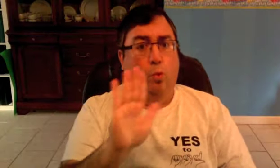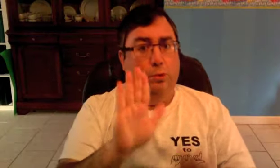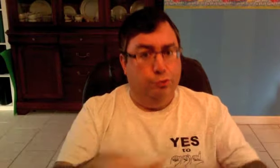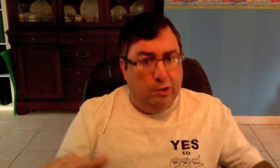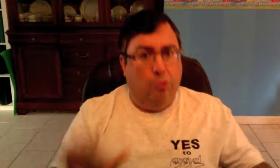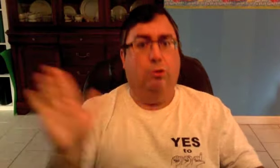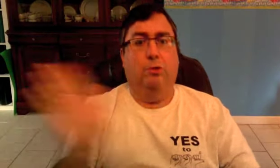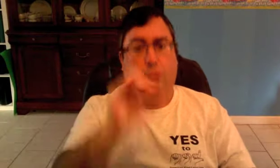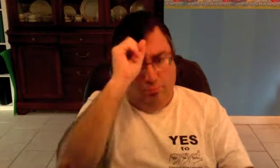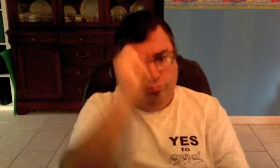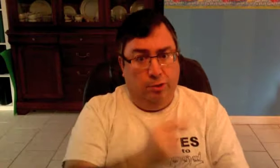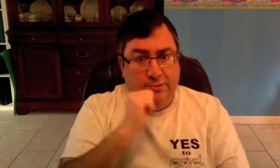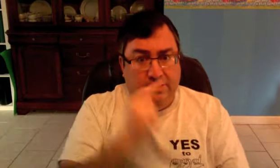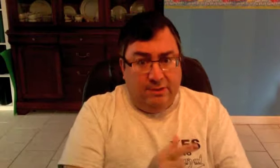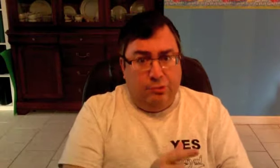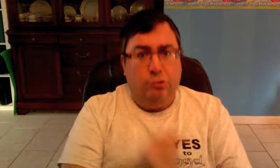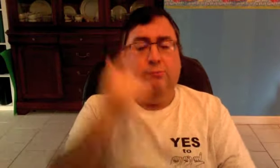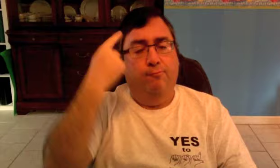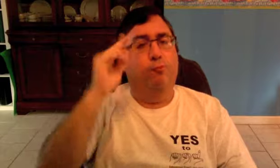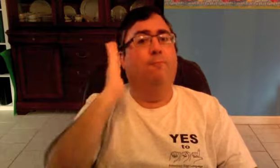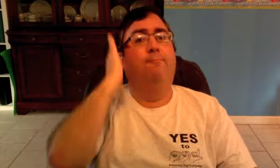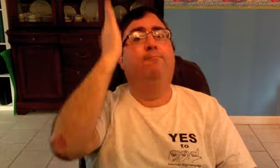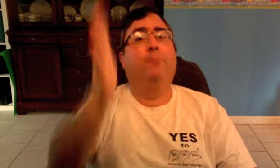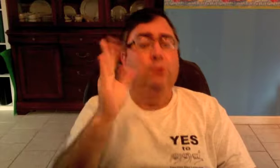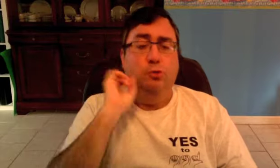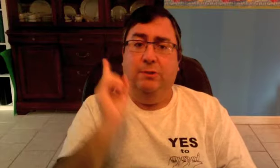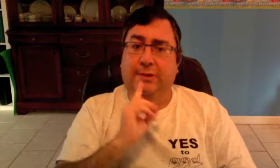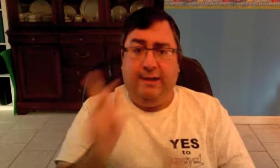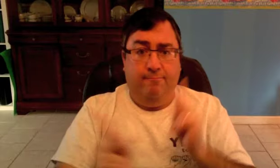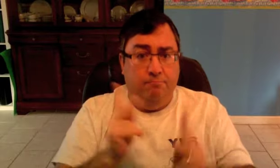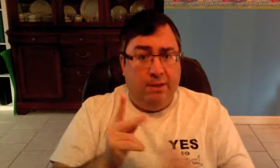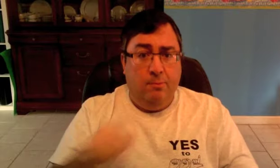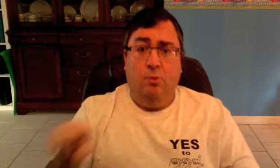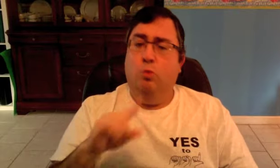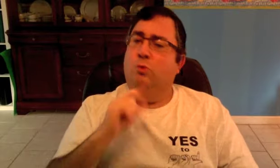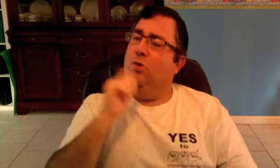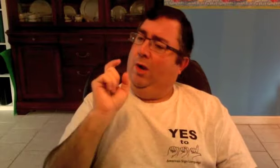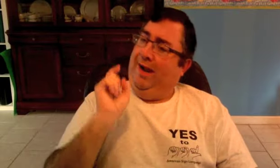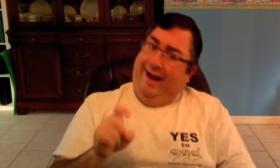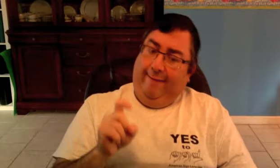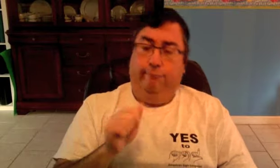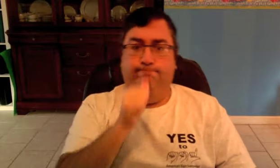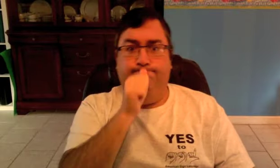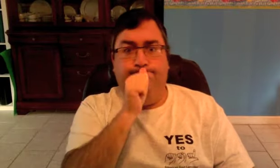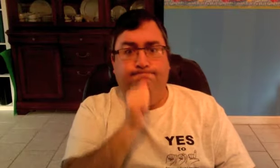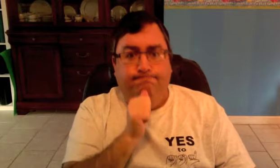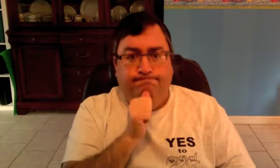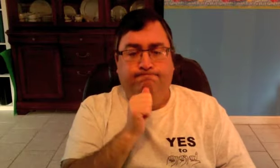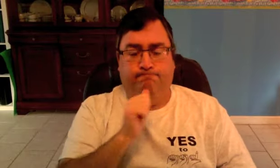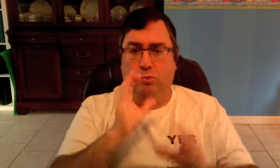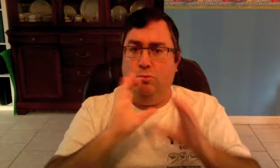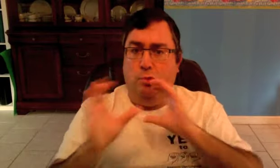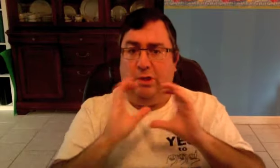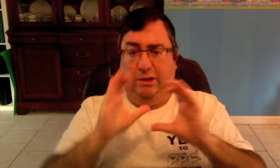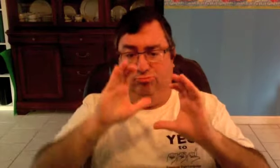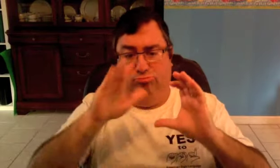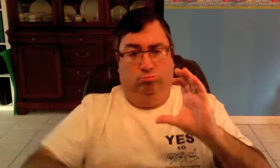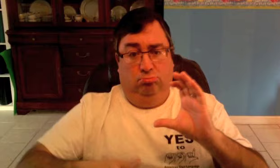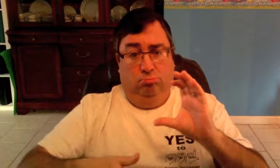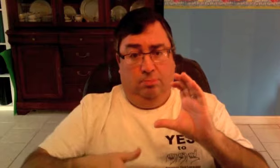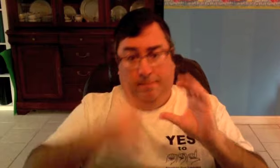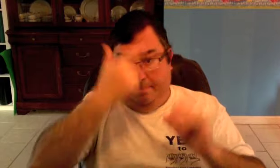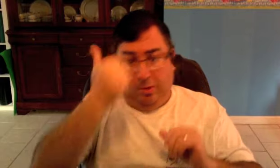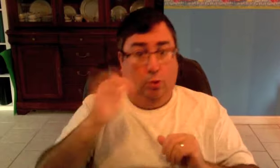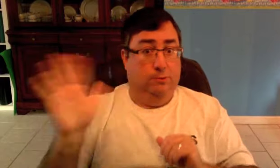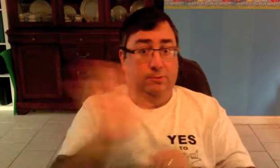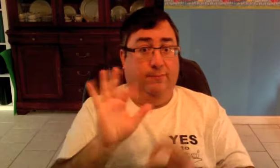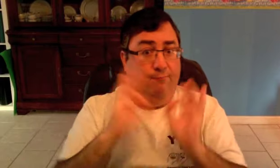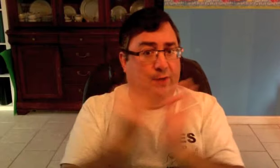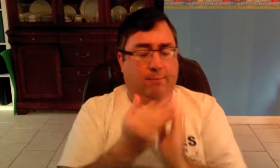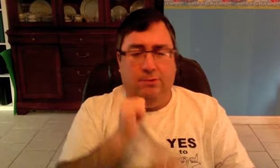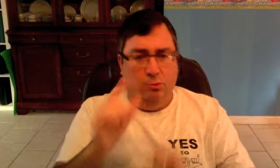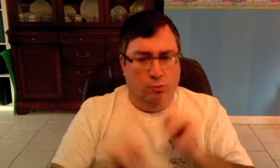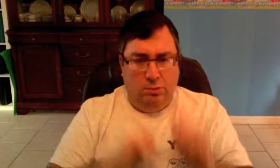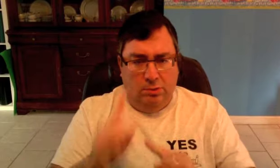Even if you don't sign, sign it for your Deaf children or siblings and future Deaf children so they don't have to suffer communication barriers because their families don't sign. Sign it!